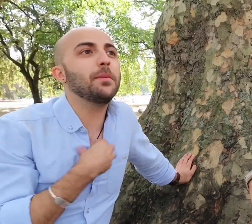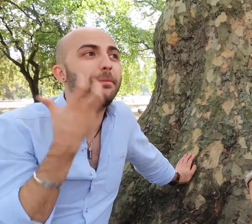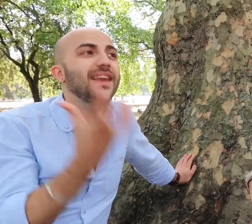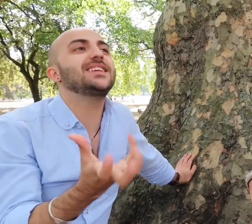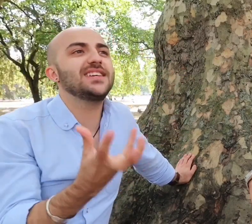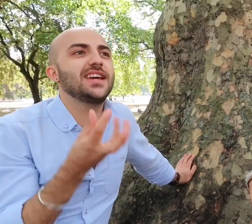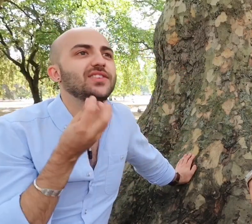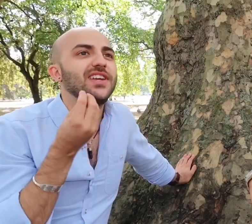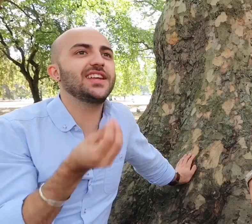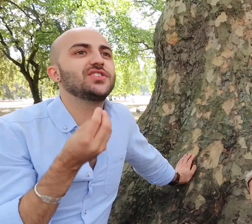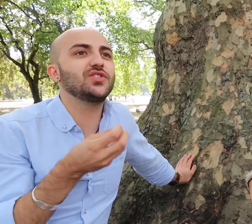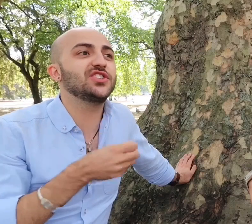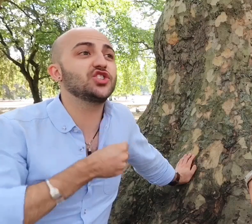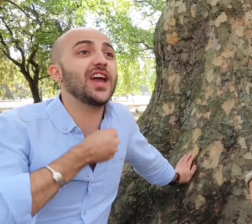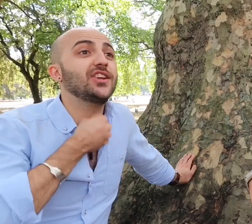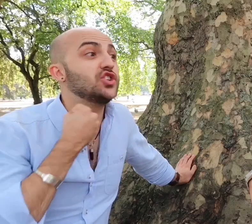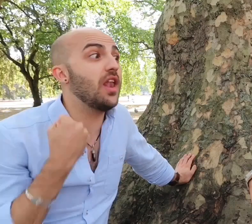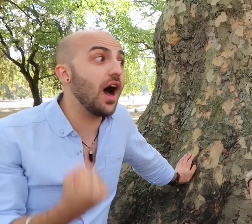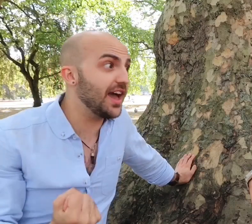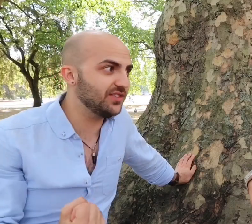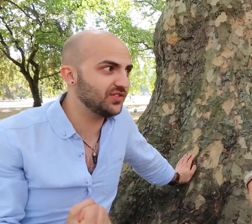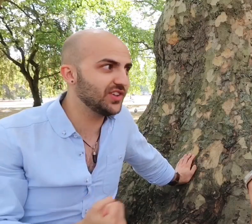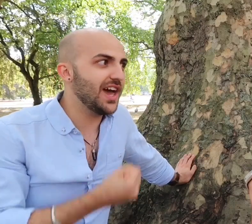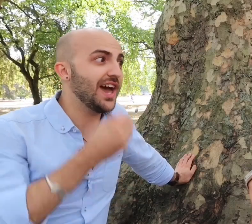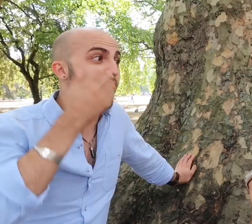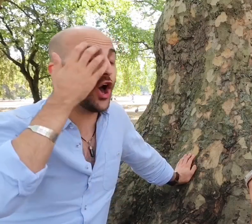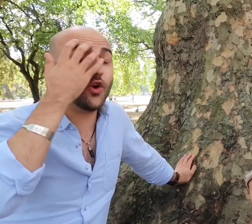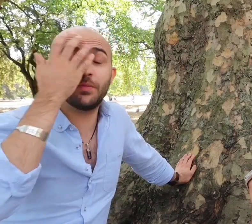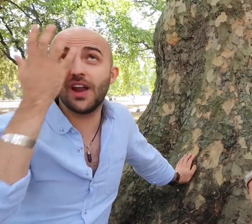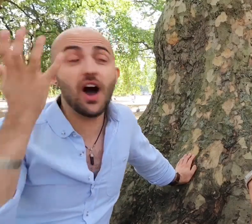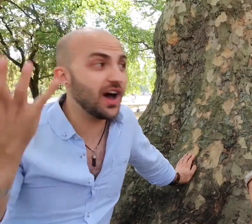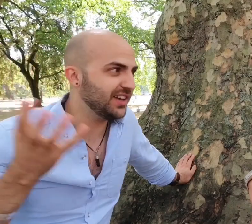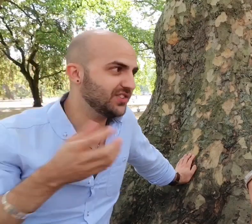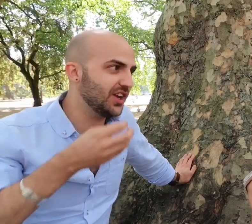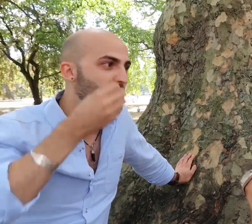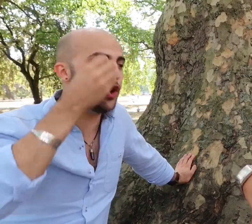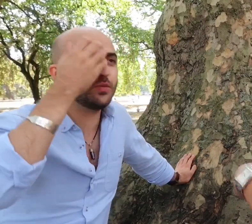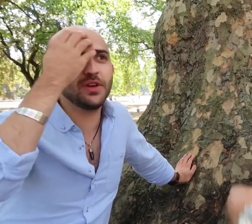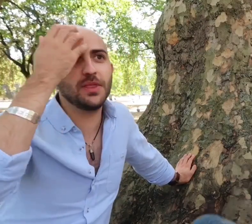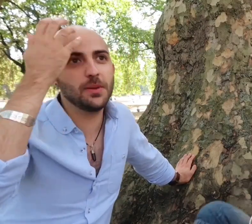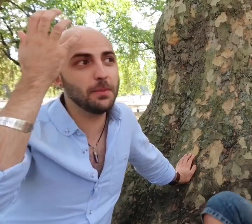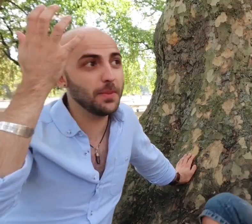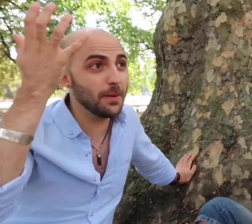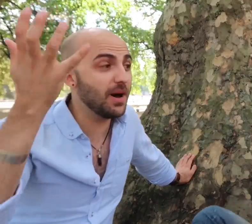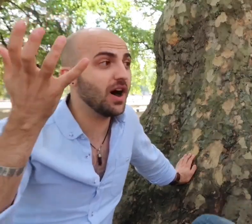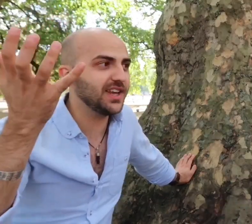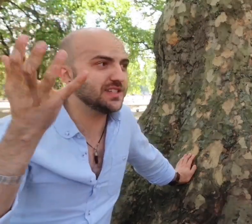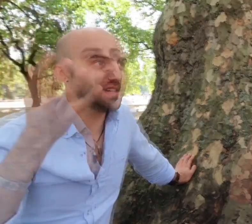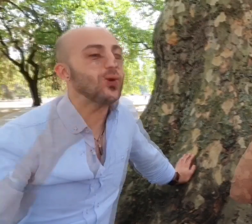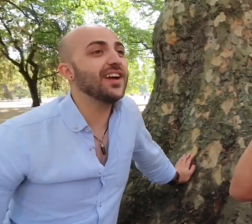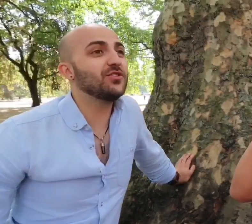ability as an industry to change lives and open eyes, open the mind, we have a